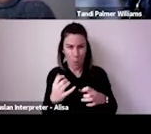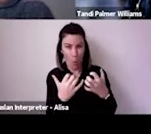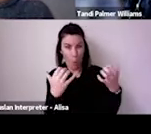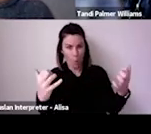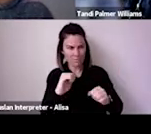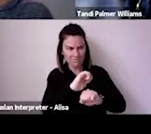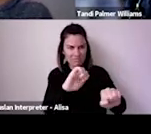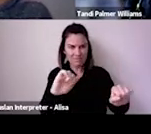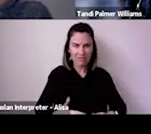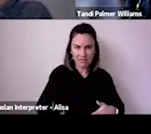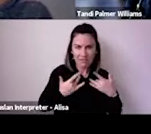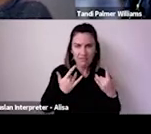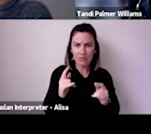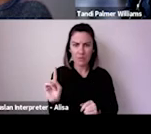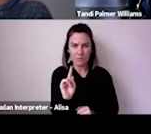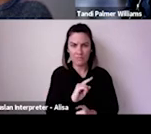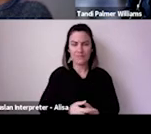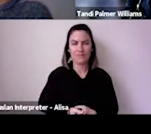and the US and discussing what we can learn from each other.